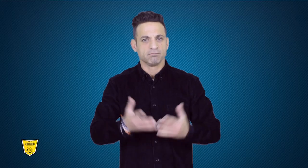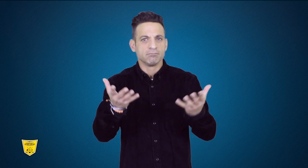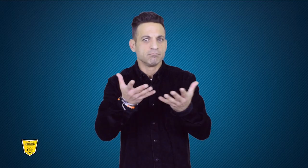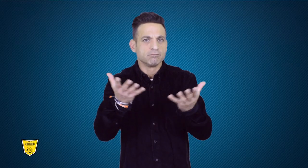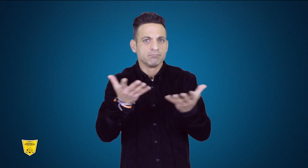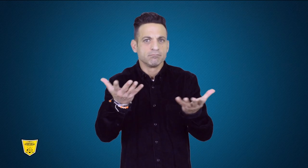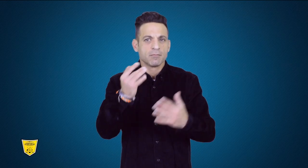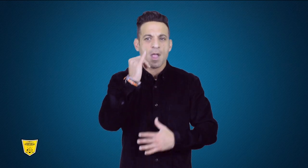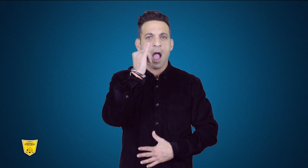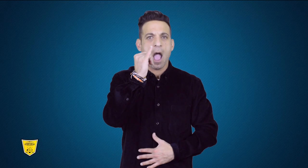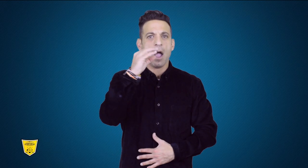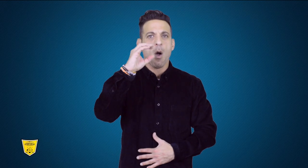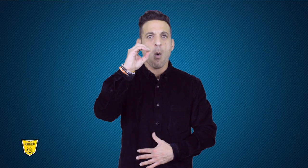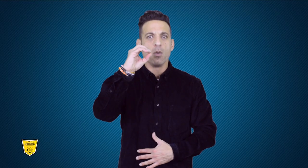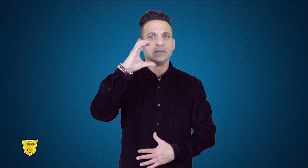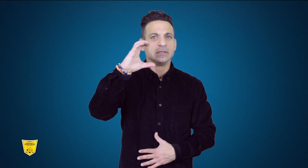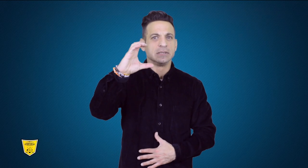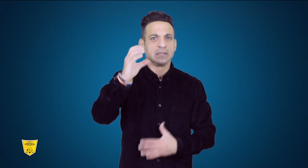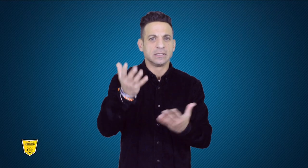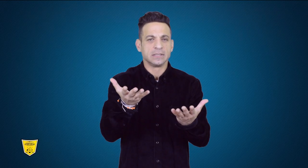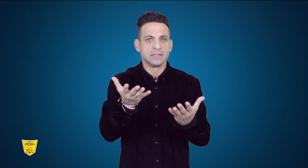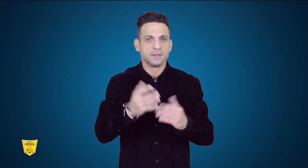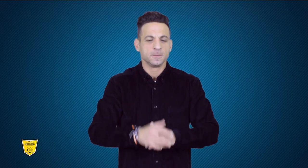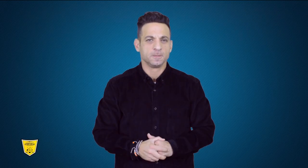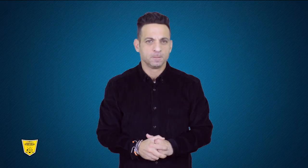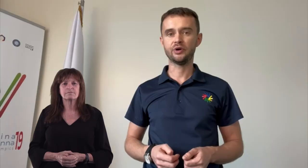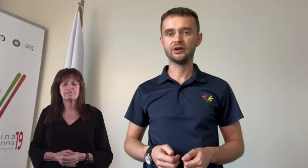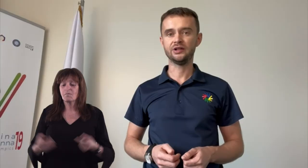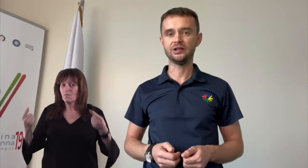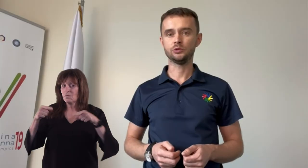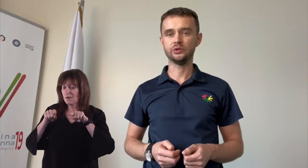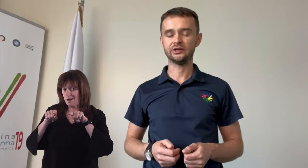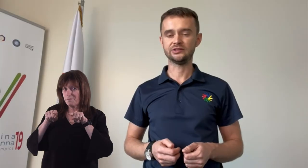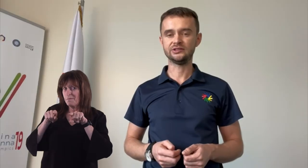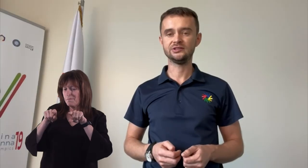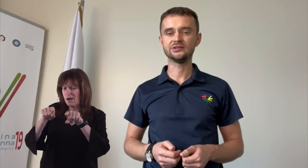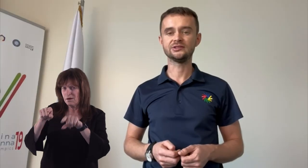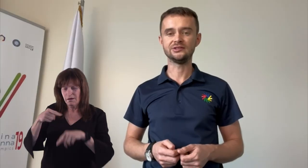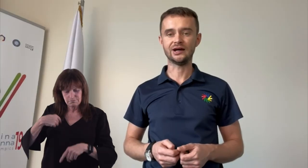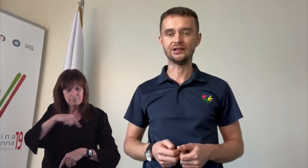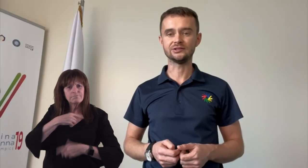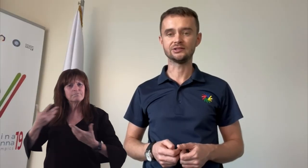What about the IOC? In parallel, we will continue dialogue